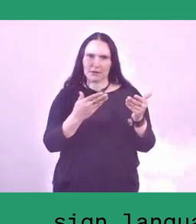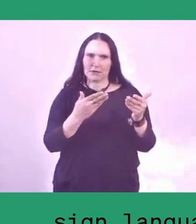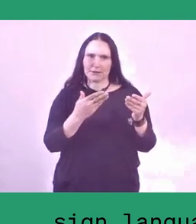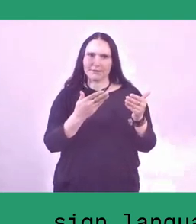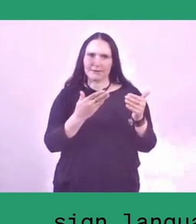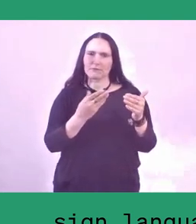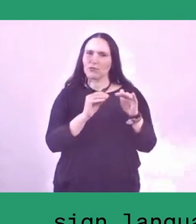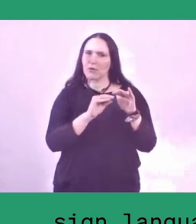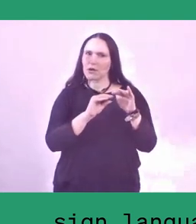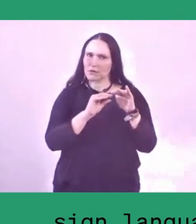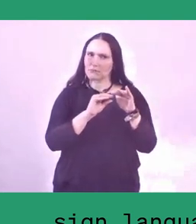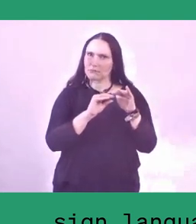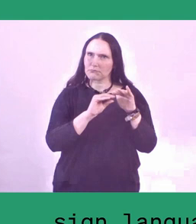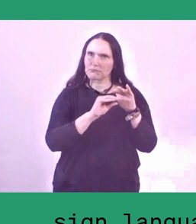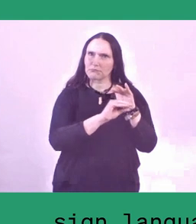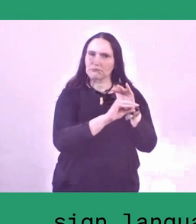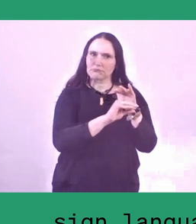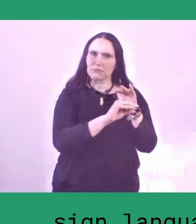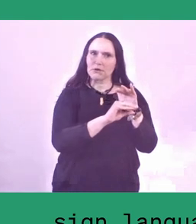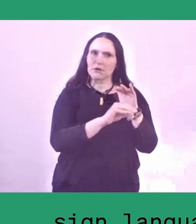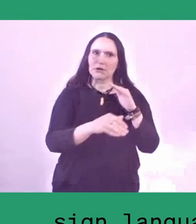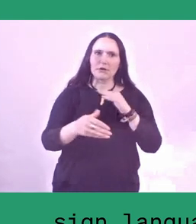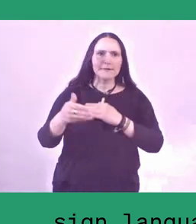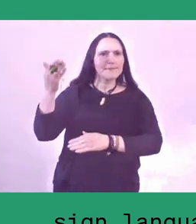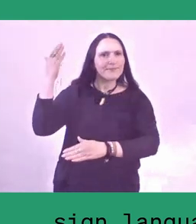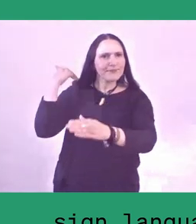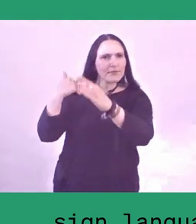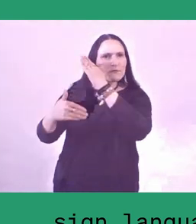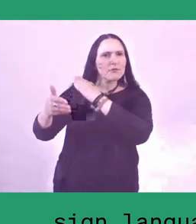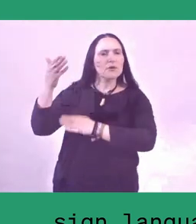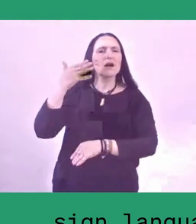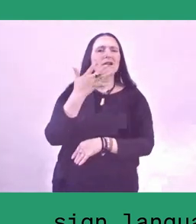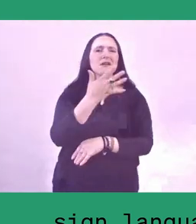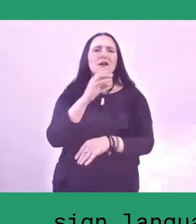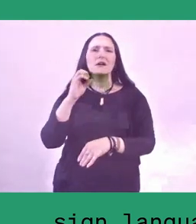which can store the seed for more than 50 years.